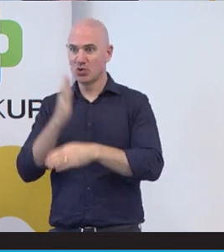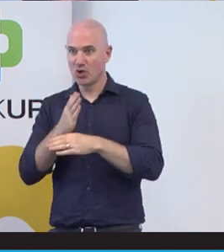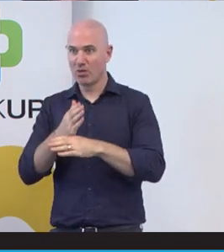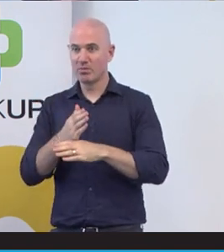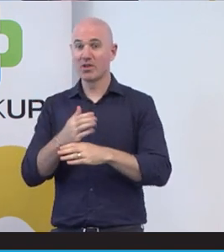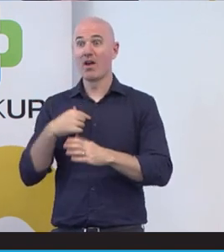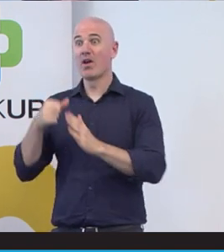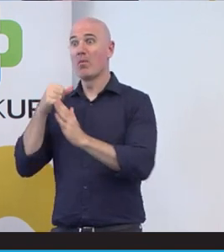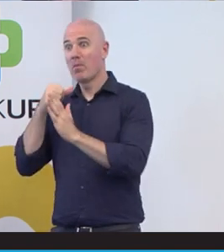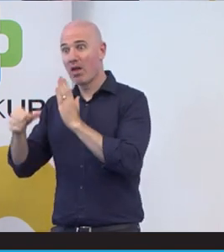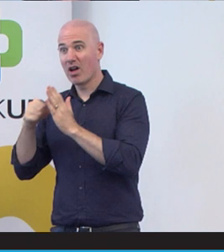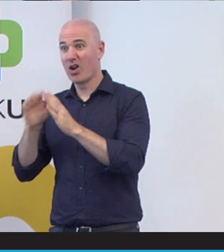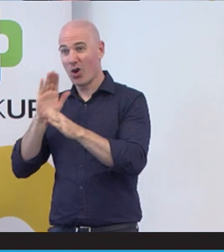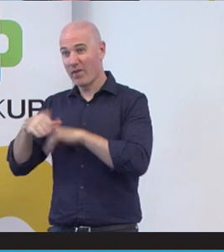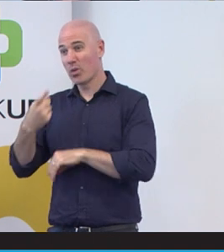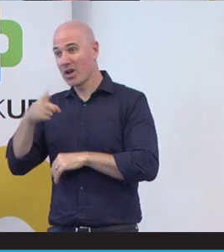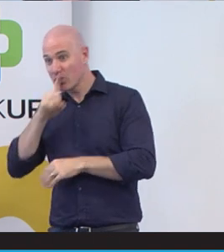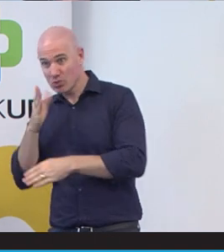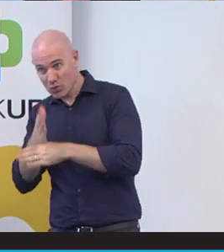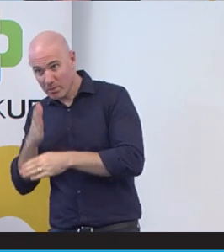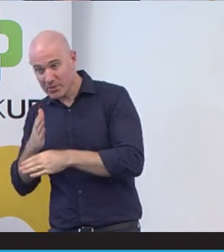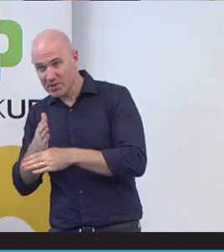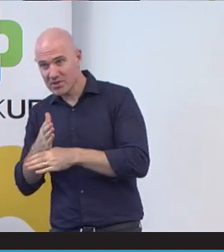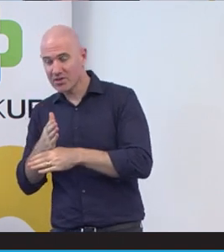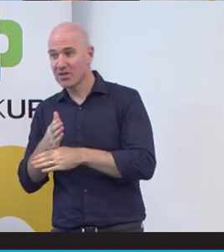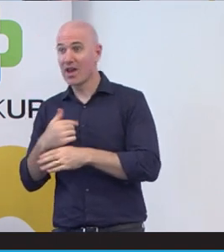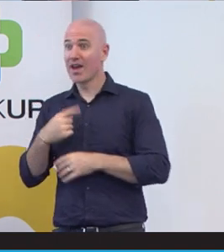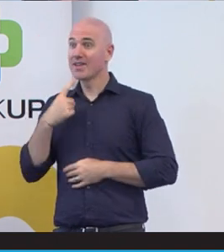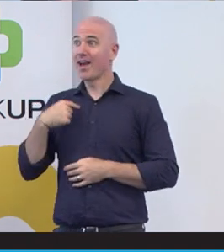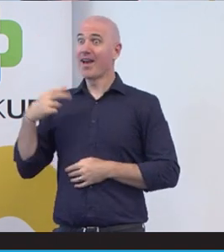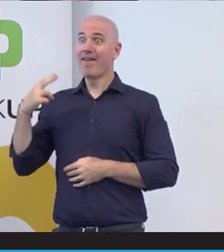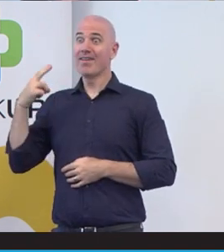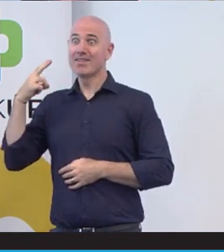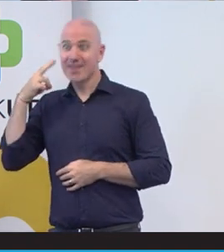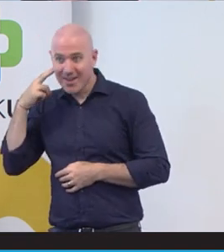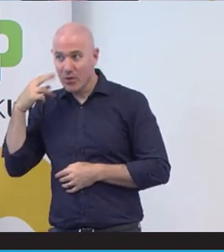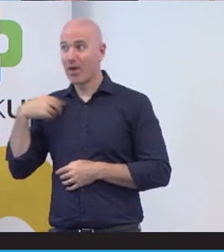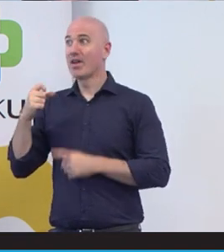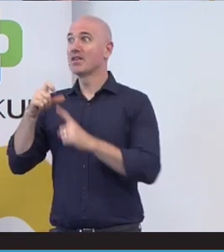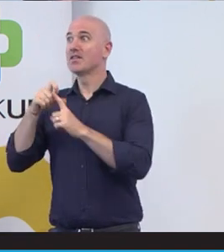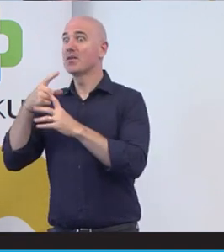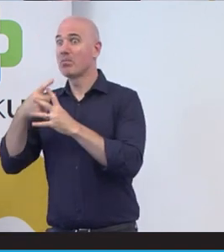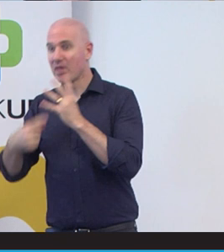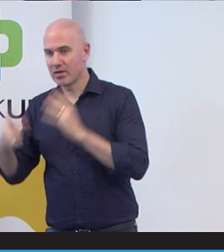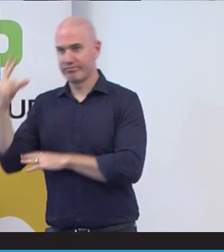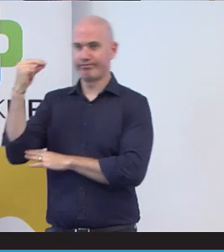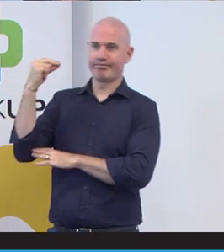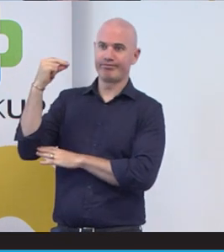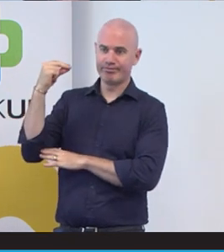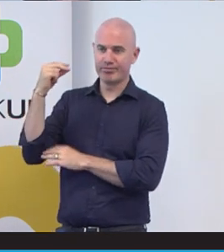jobs in my working life. Every time I mentioned that I'm deaf or have a disability they reject.